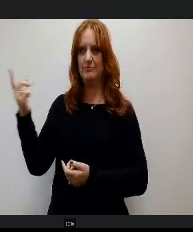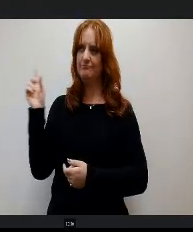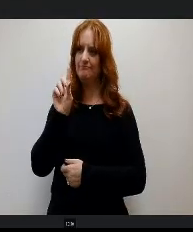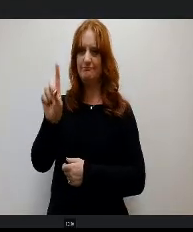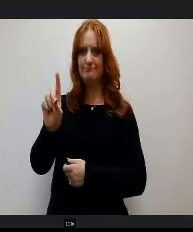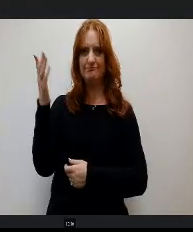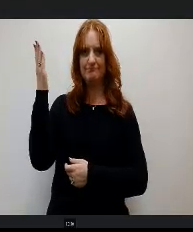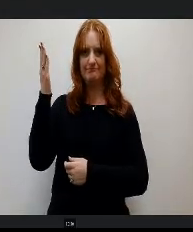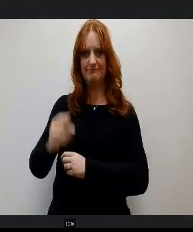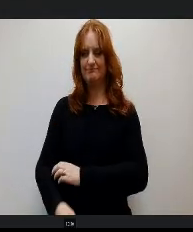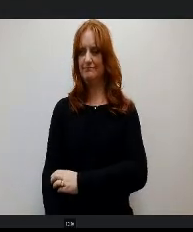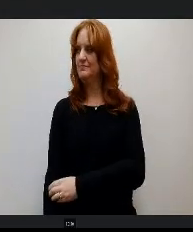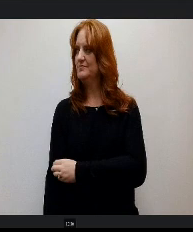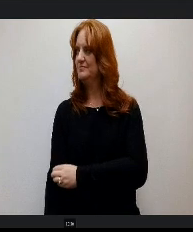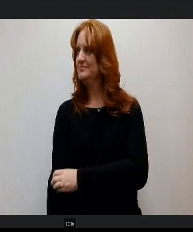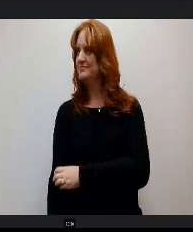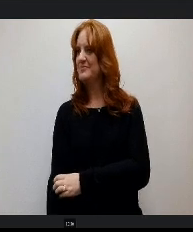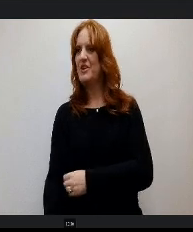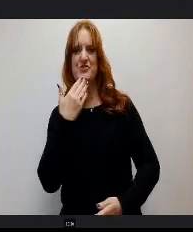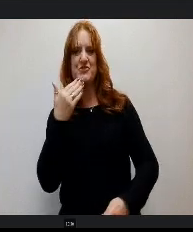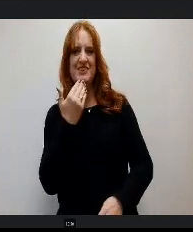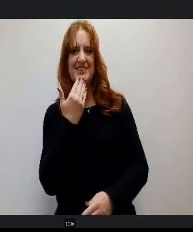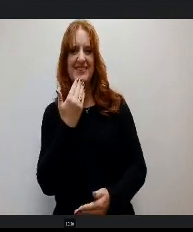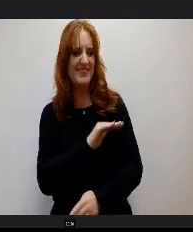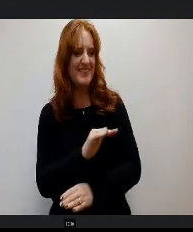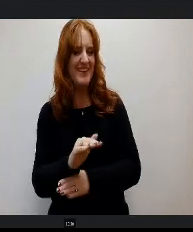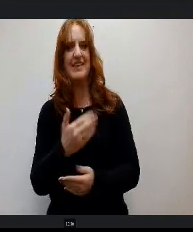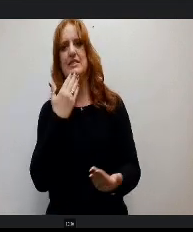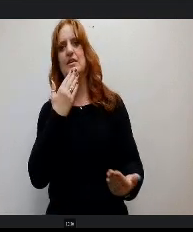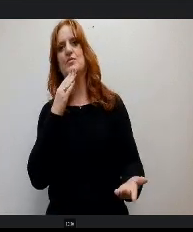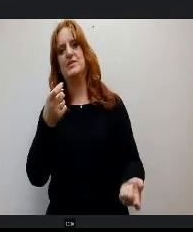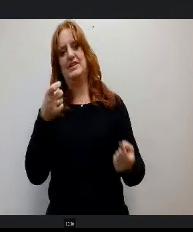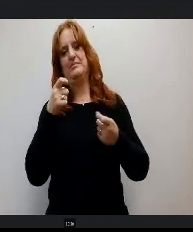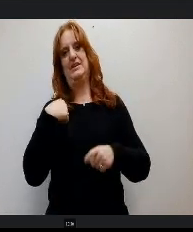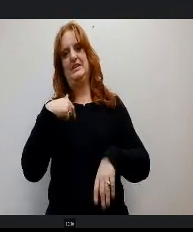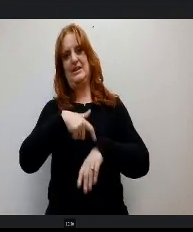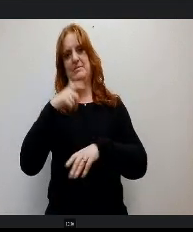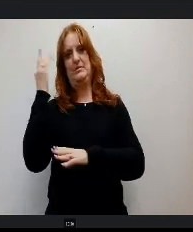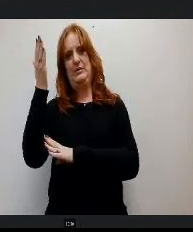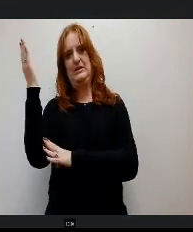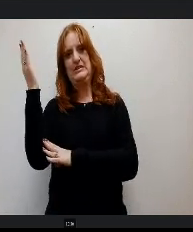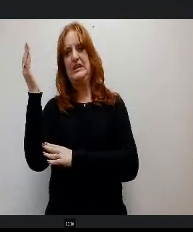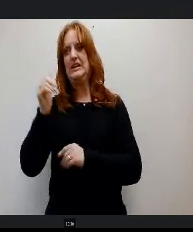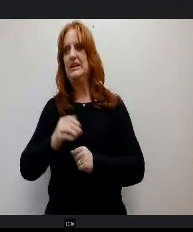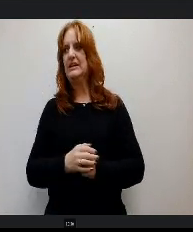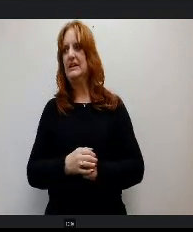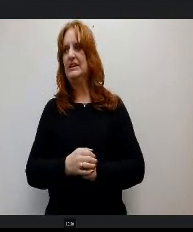Good evening. Thanks so much for giving me time to present to you. It's nice to see familiar